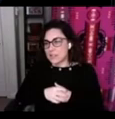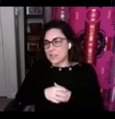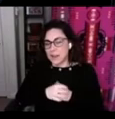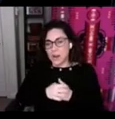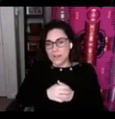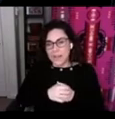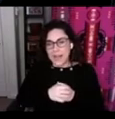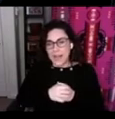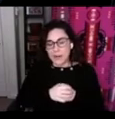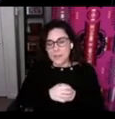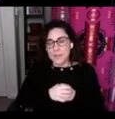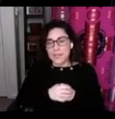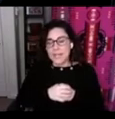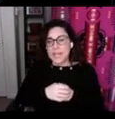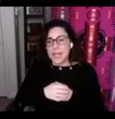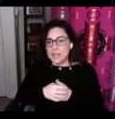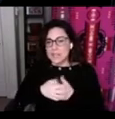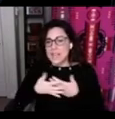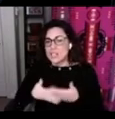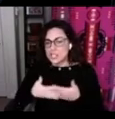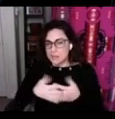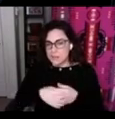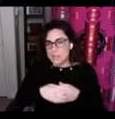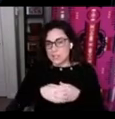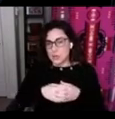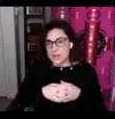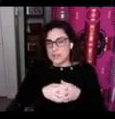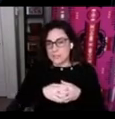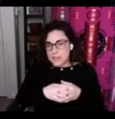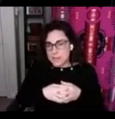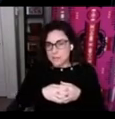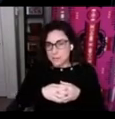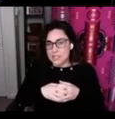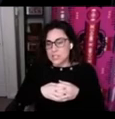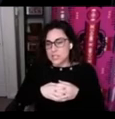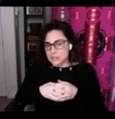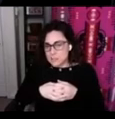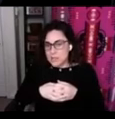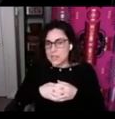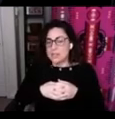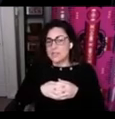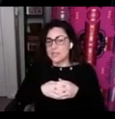why it got that acronym and the intention of it is to create a space for Indigenous communities,